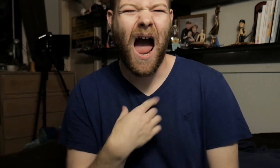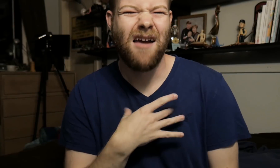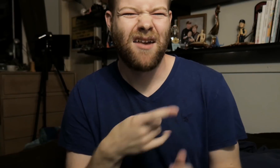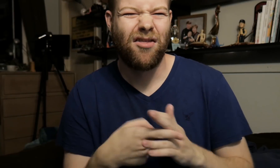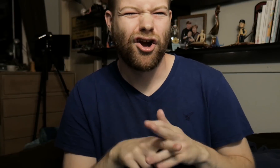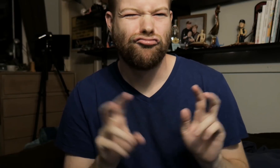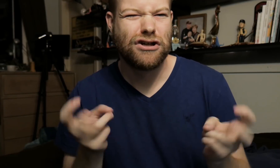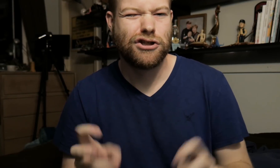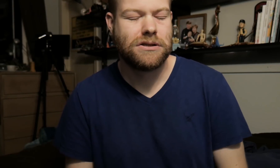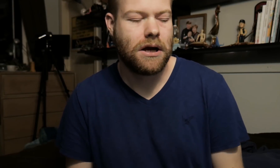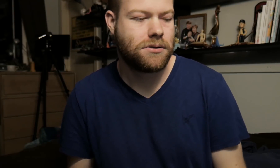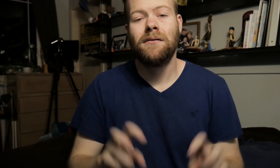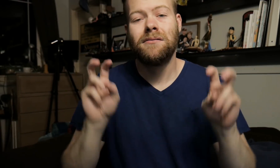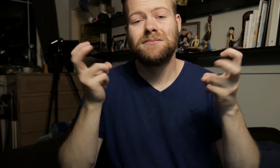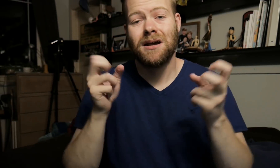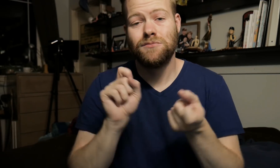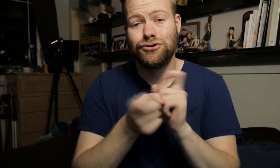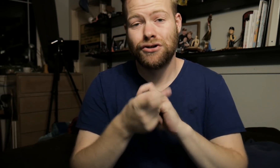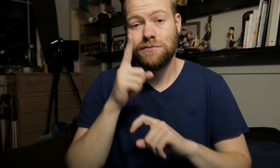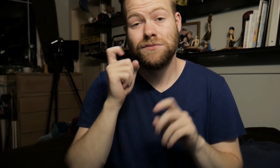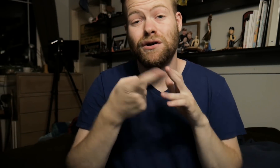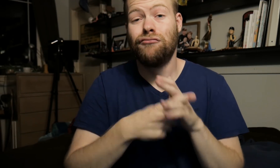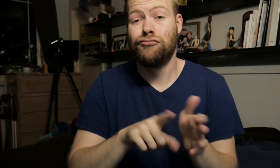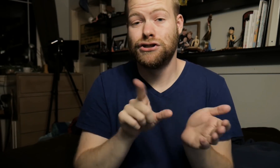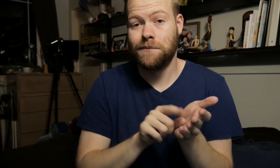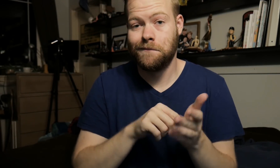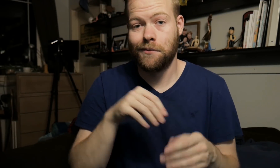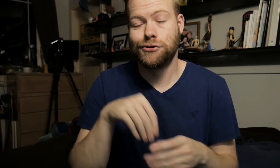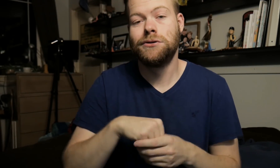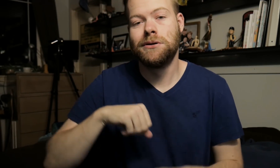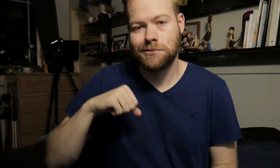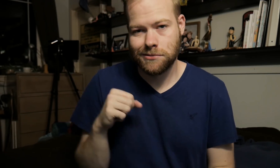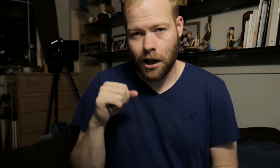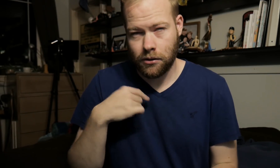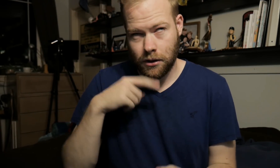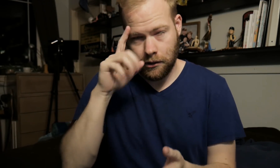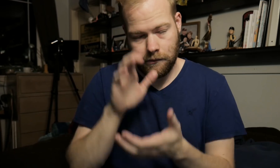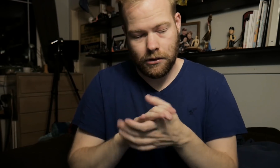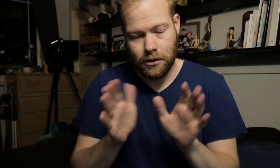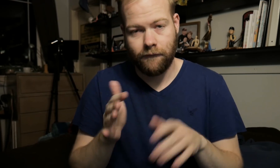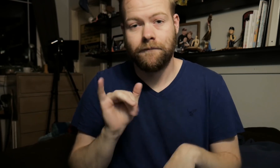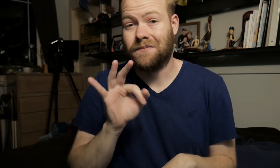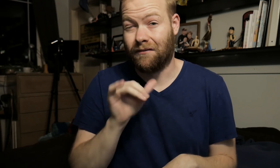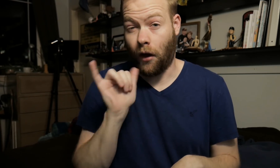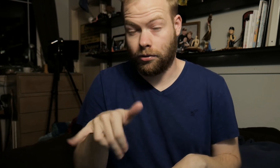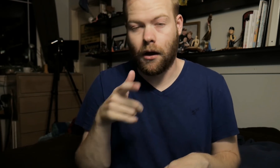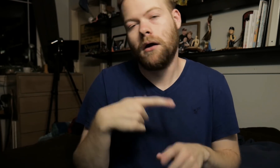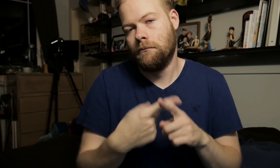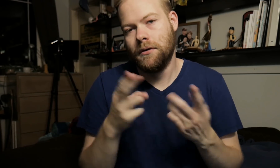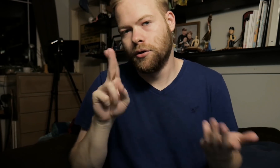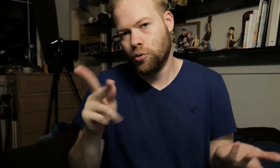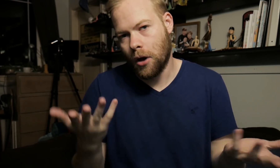I like the original title. The title was changed because it was originally published in Scotland, I believe. If not that, then the UK.